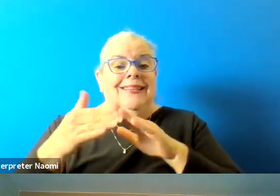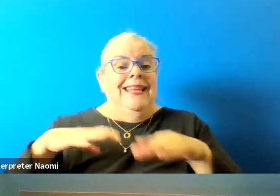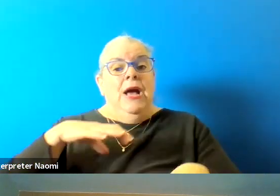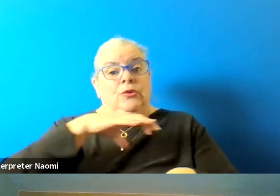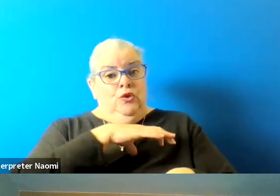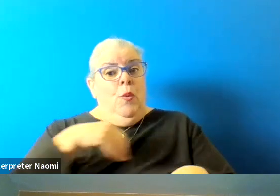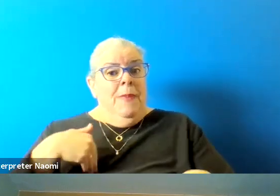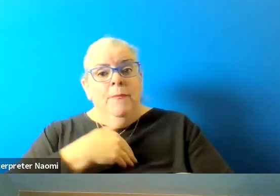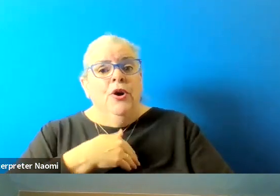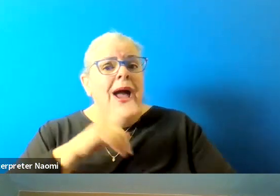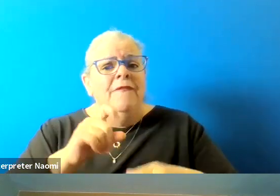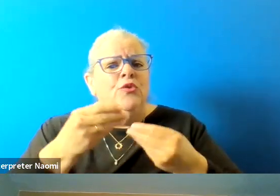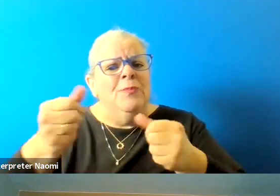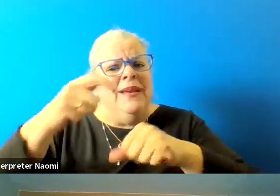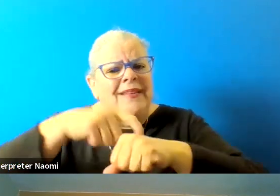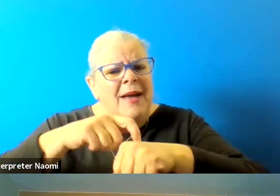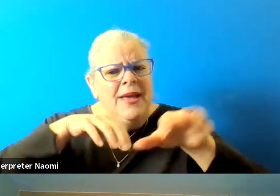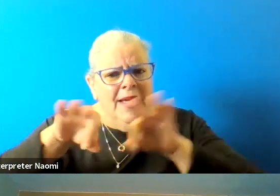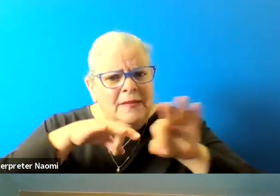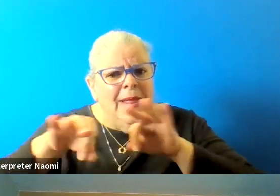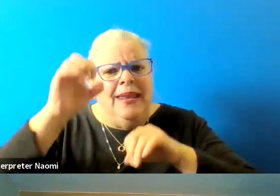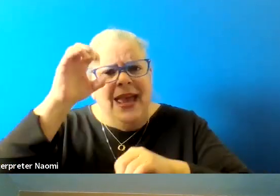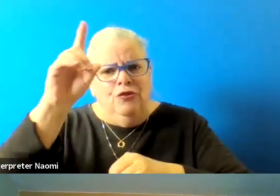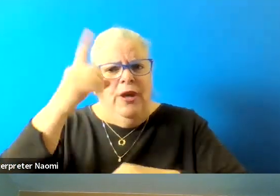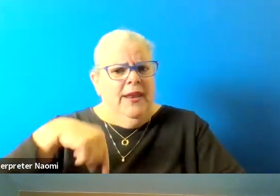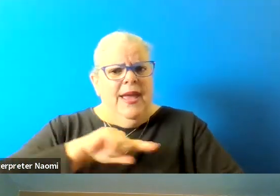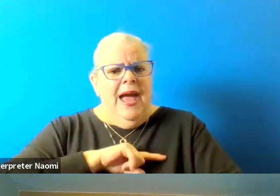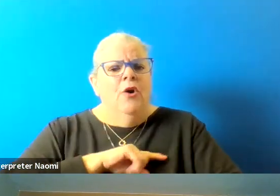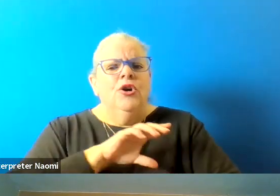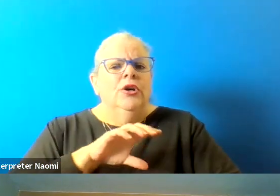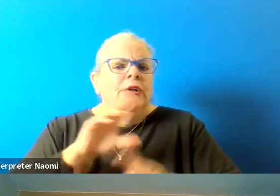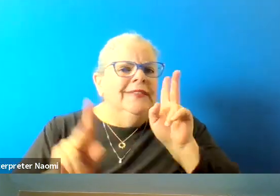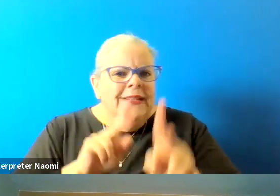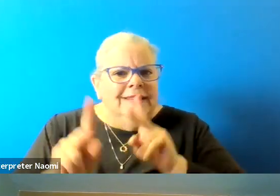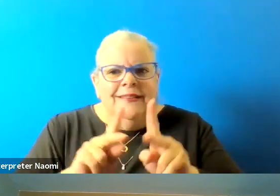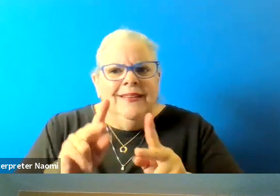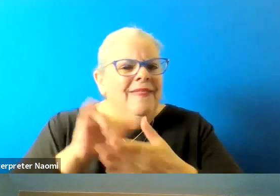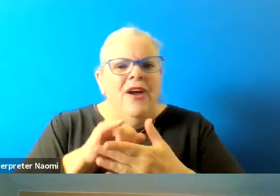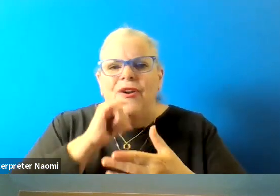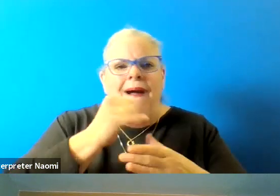that's what we have to spend time explaining to our citizens, that they're not stove pipes separated,